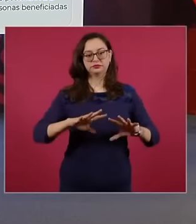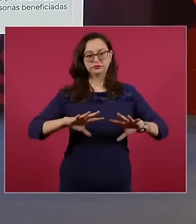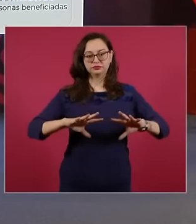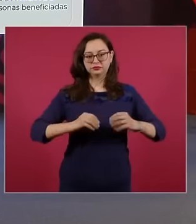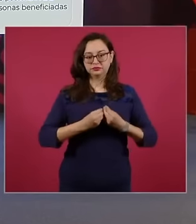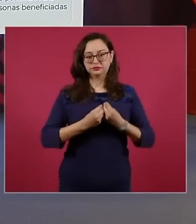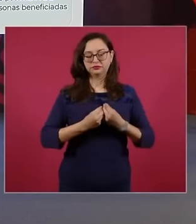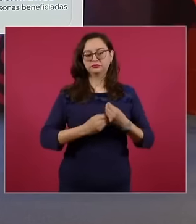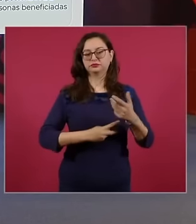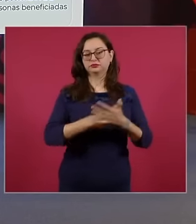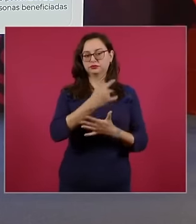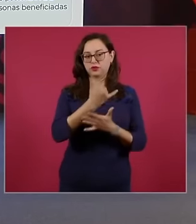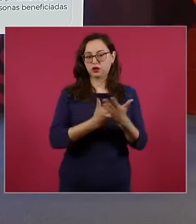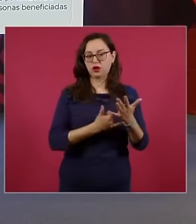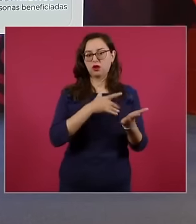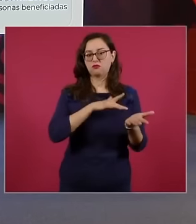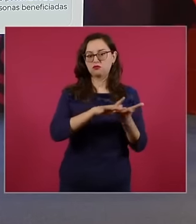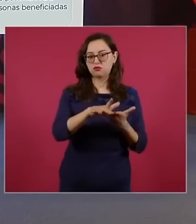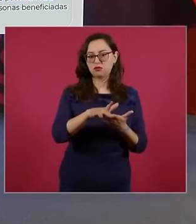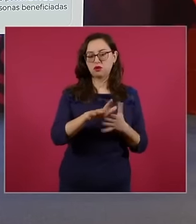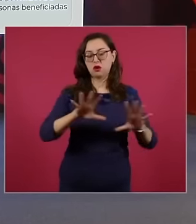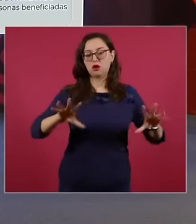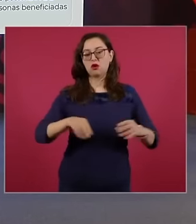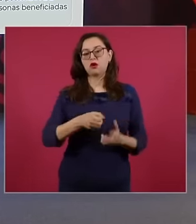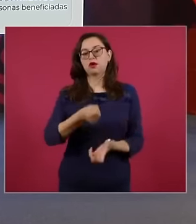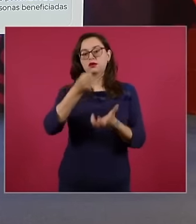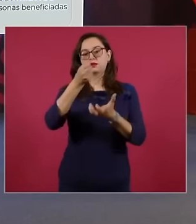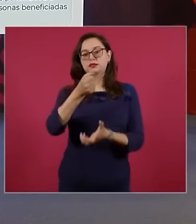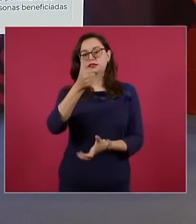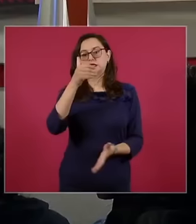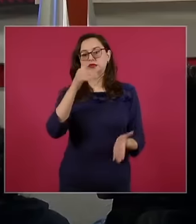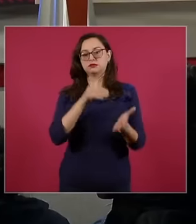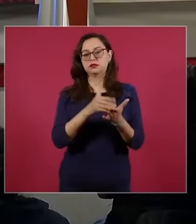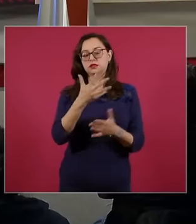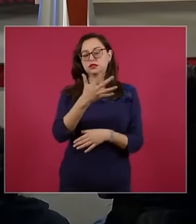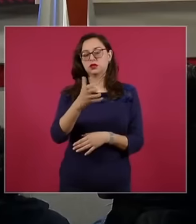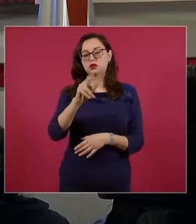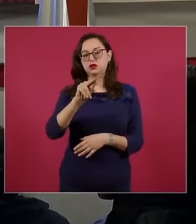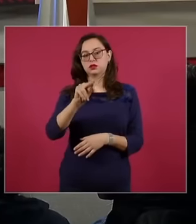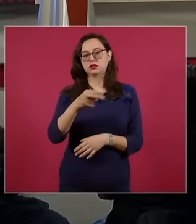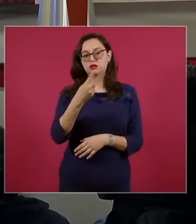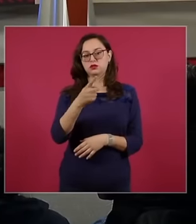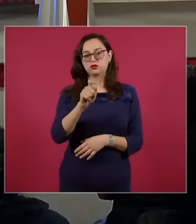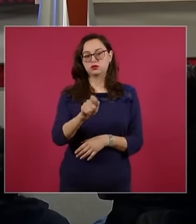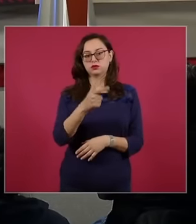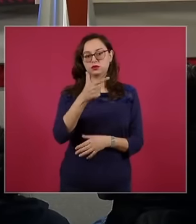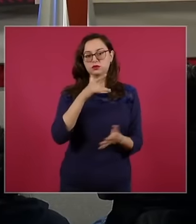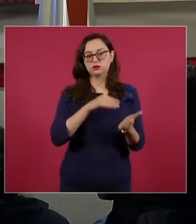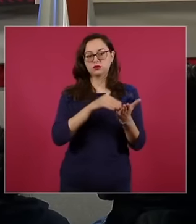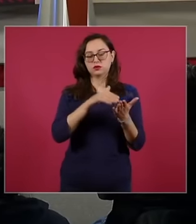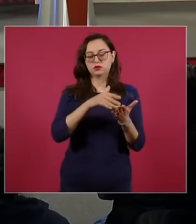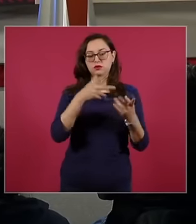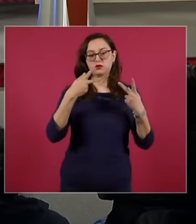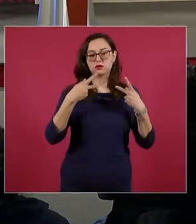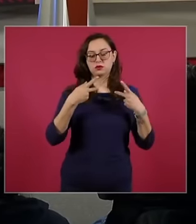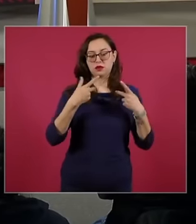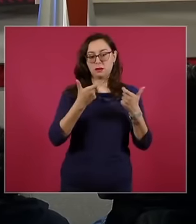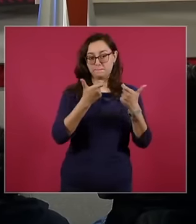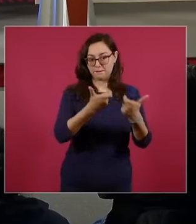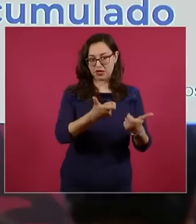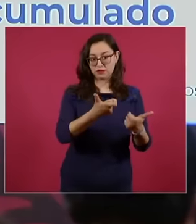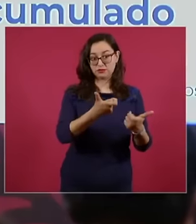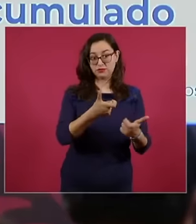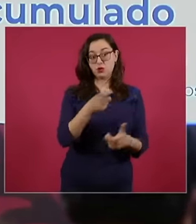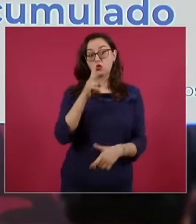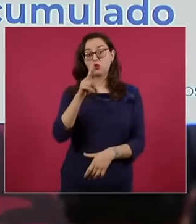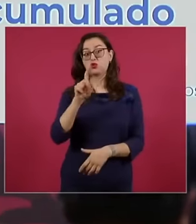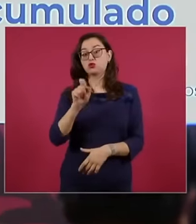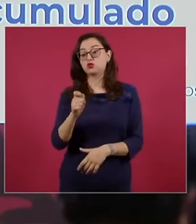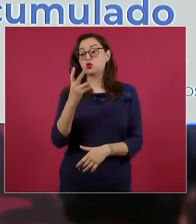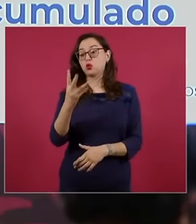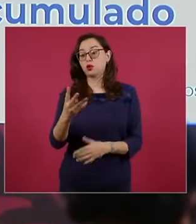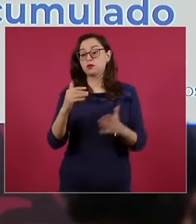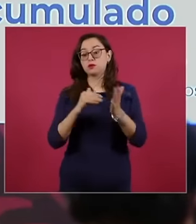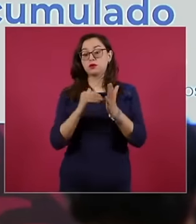6,582 p7 million pesos and 2.4 million people benefited benefited and we want